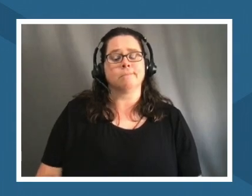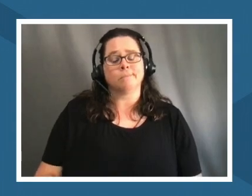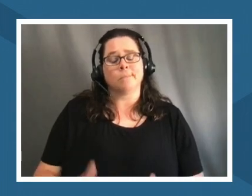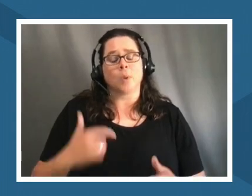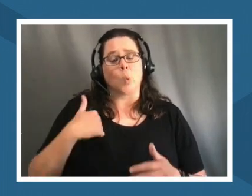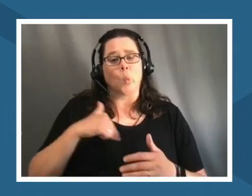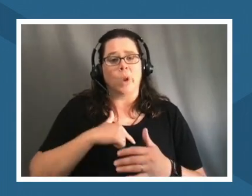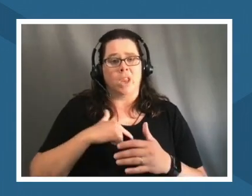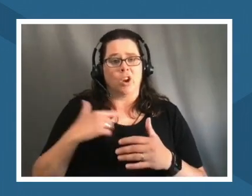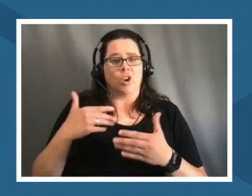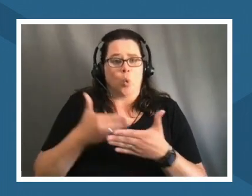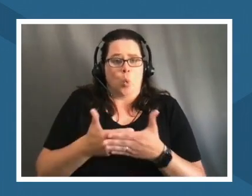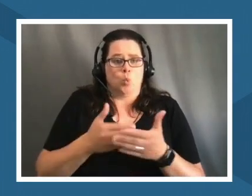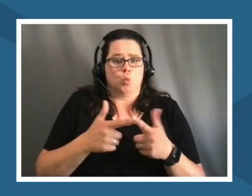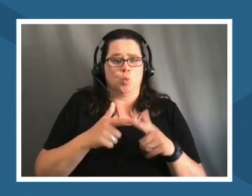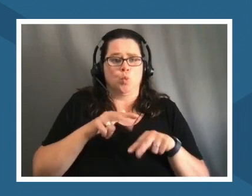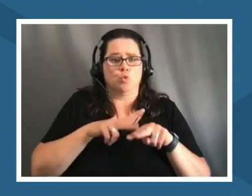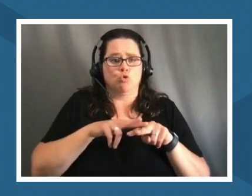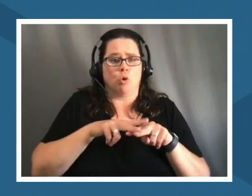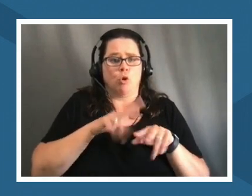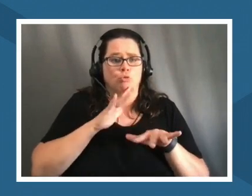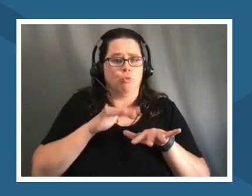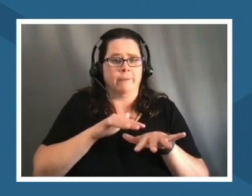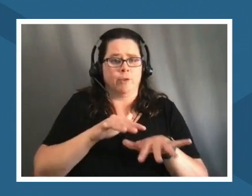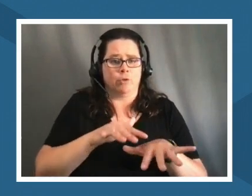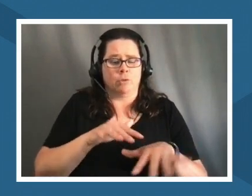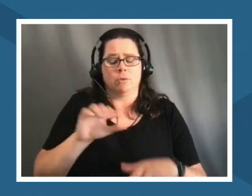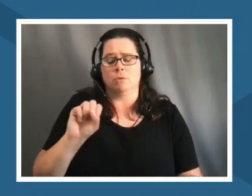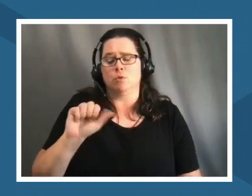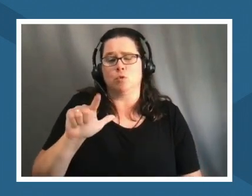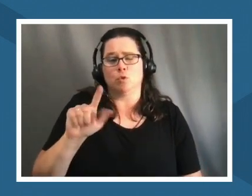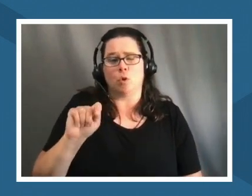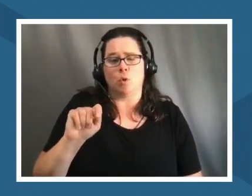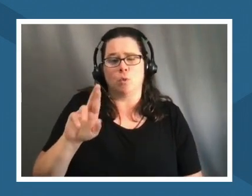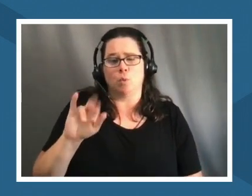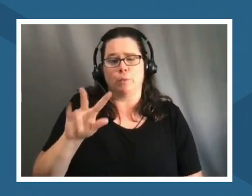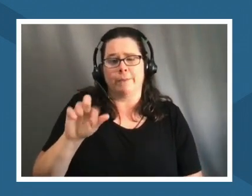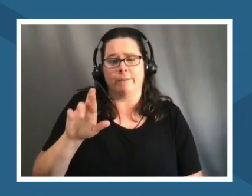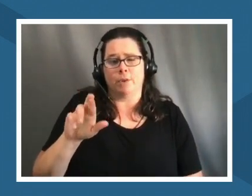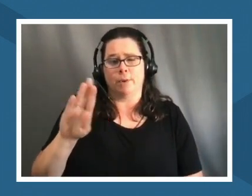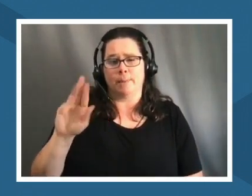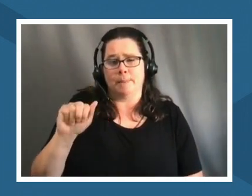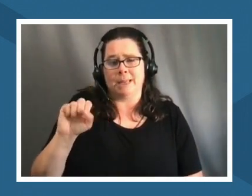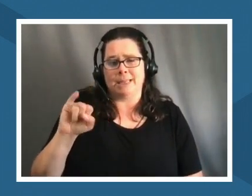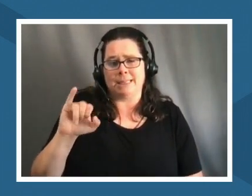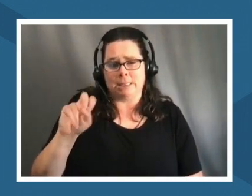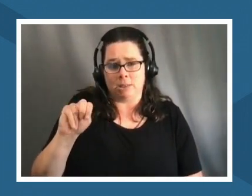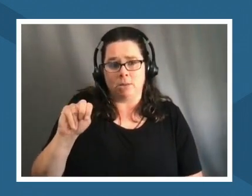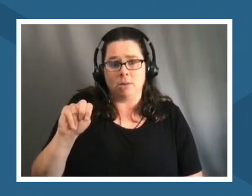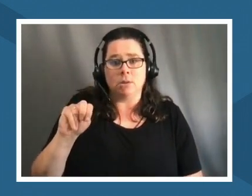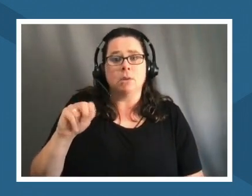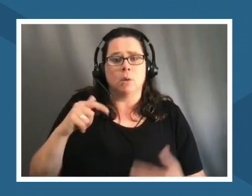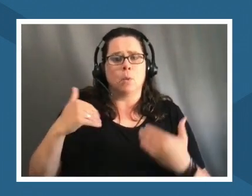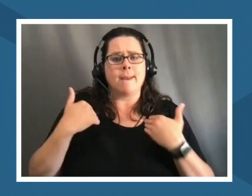the salt river and so uh we have you know we definitely have a